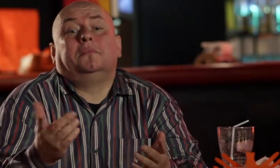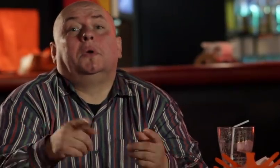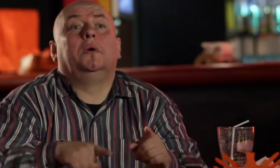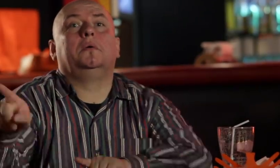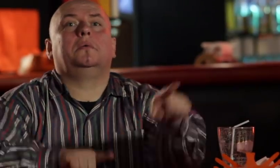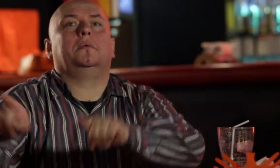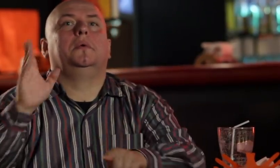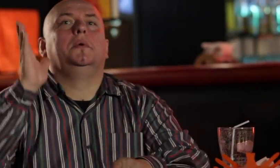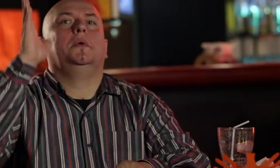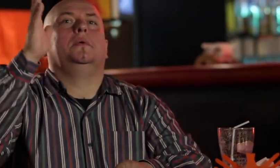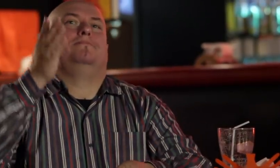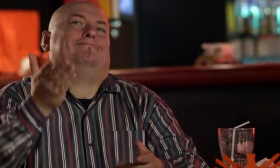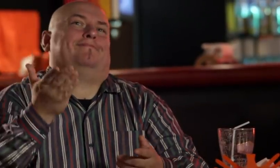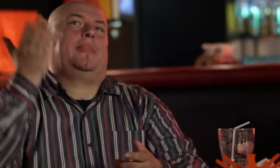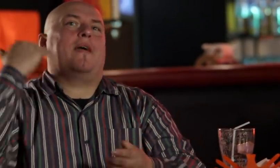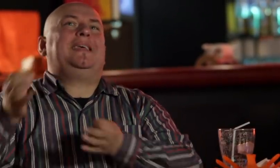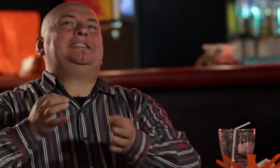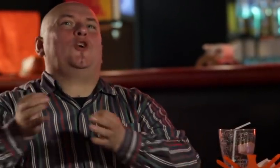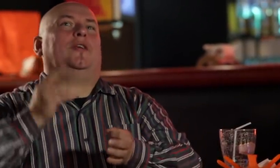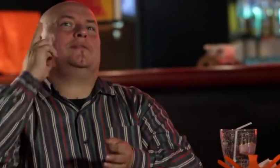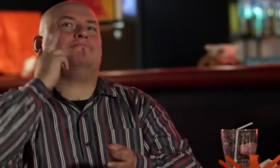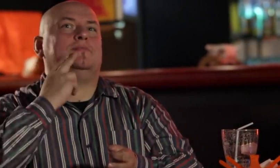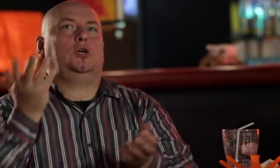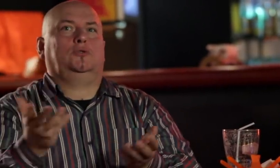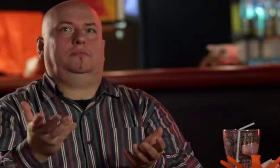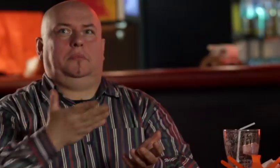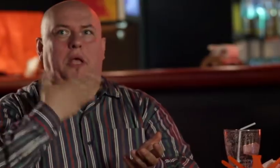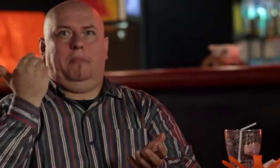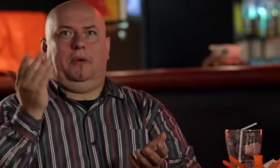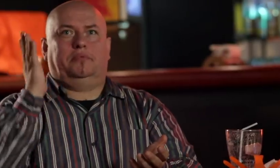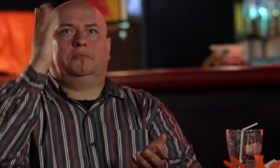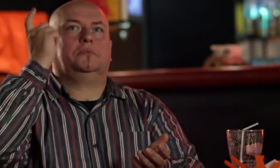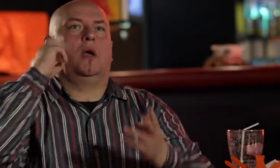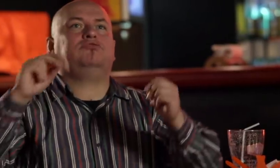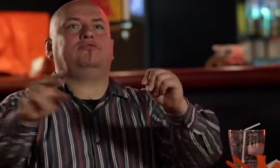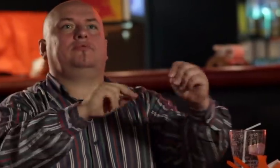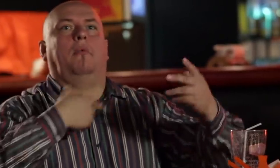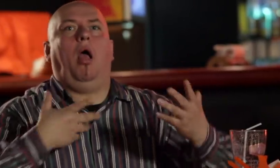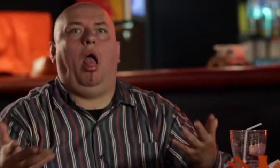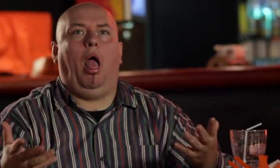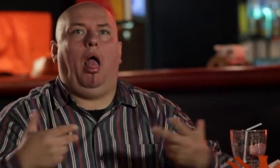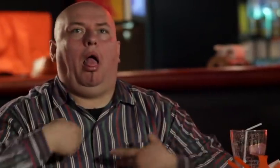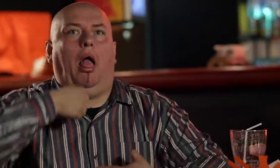It might turn out in the future that there are no Deaf at all. Everybody will hear.